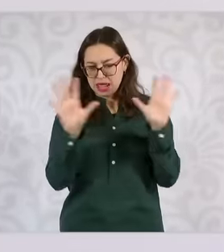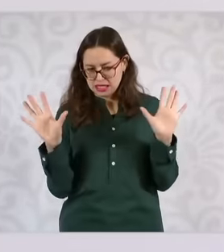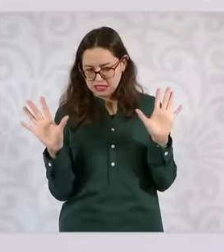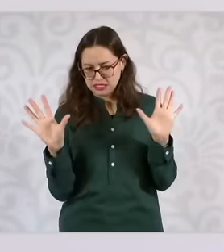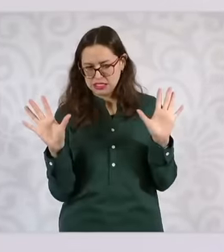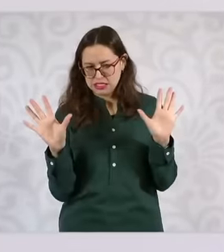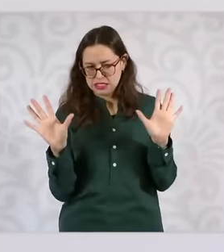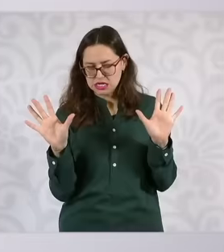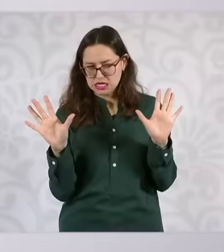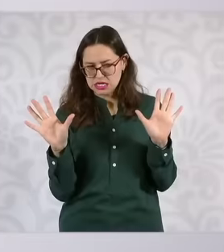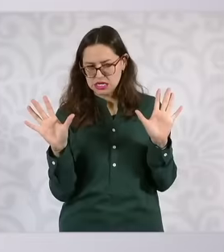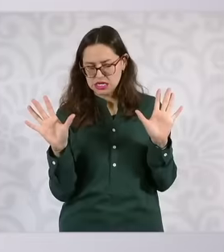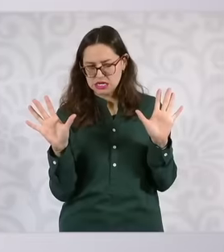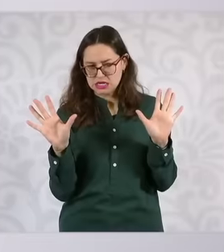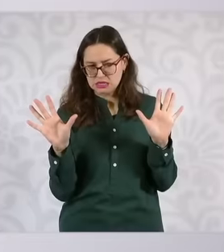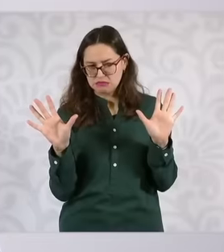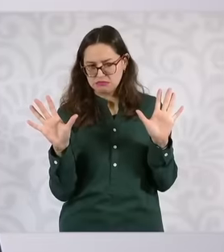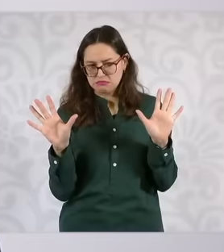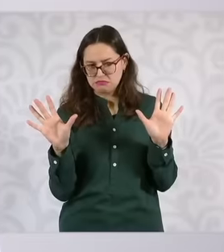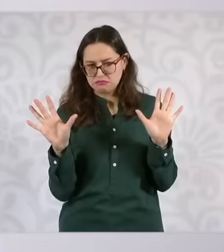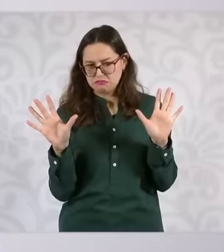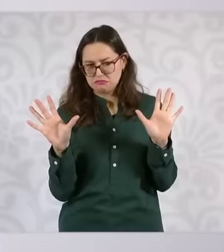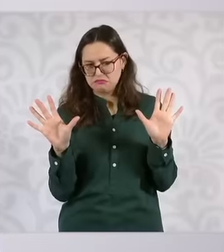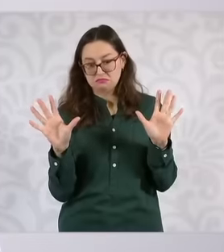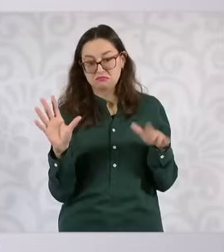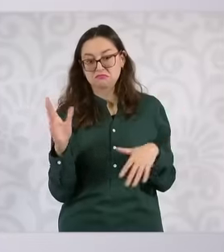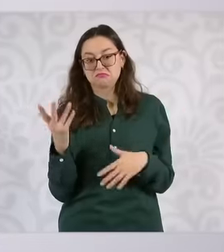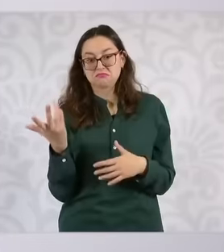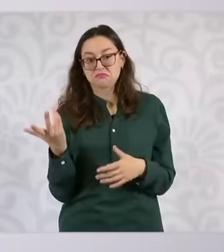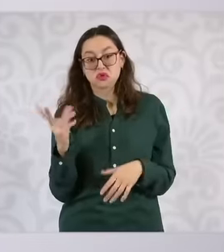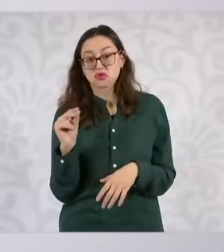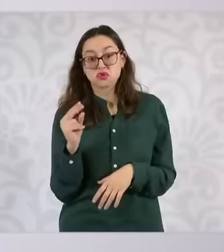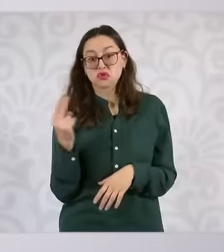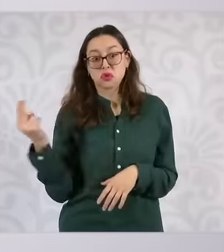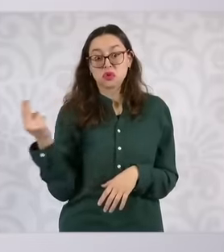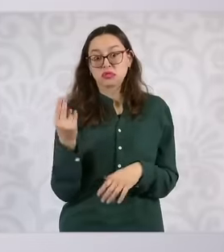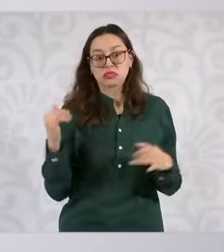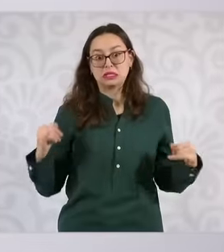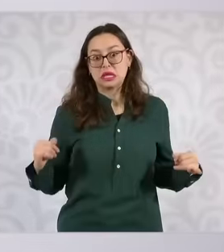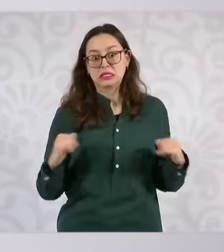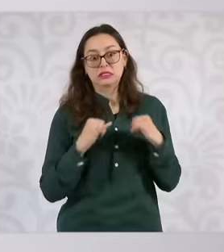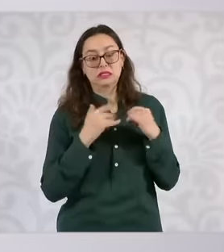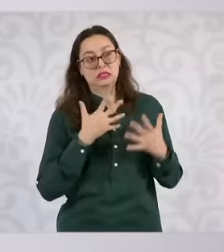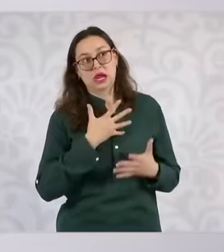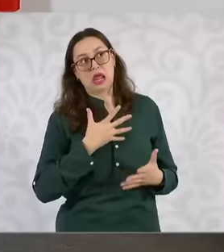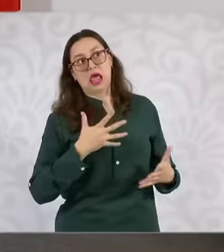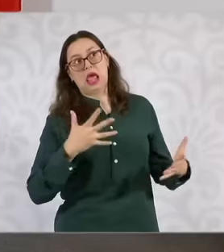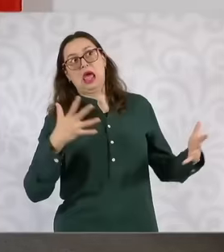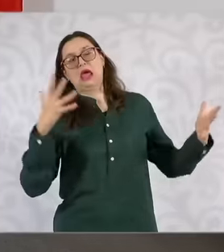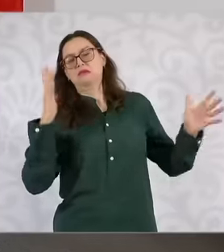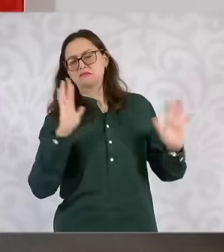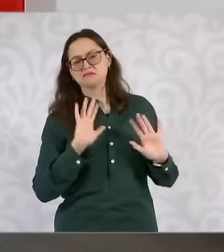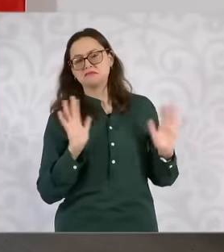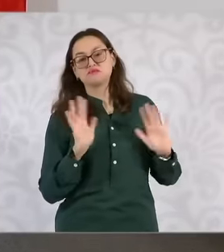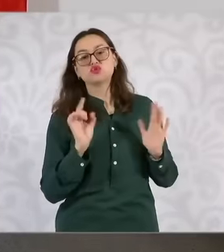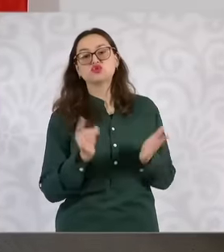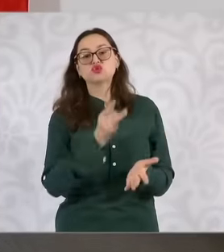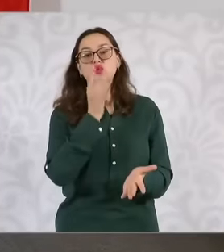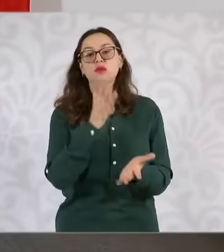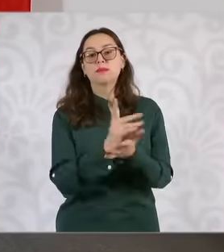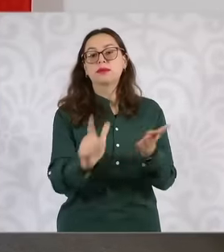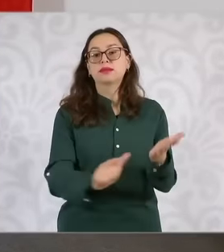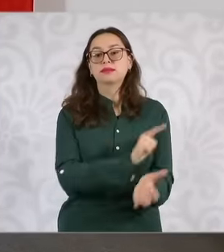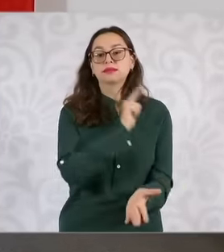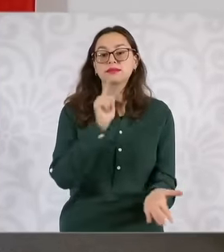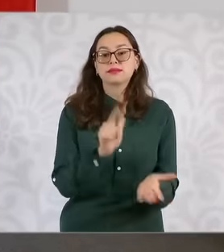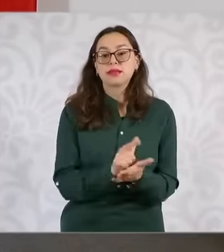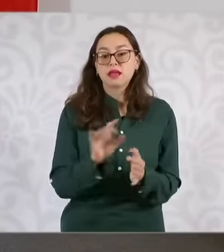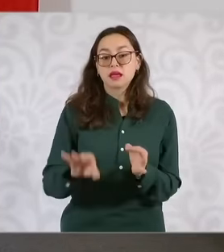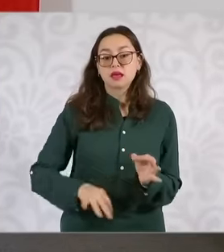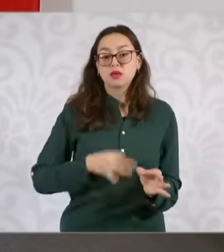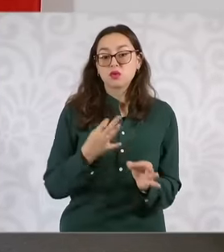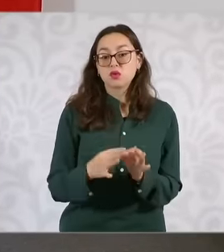Large bureaucracies are not necessarily required, but compliance with the law and what is required will be transferred